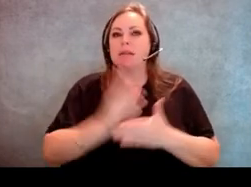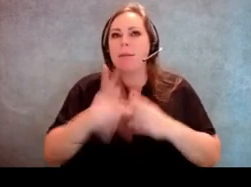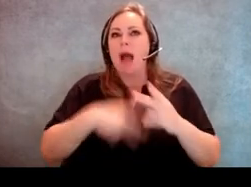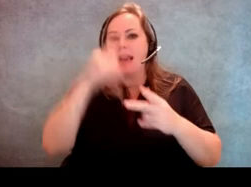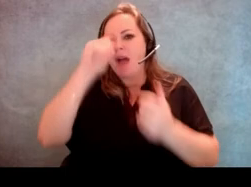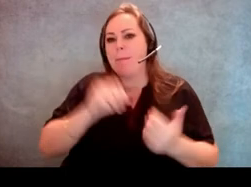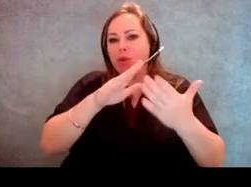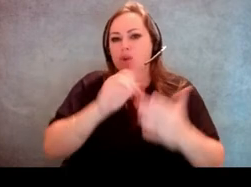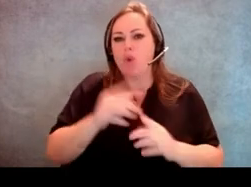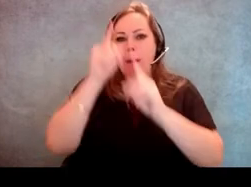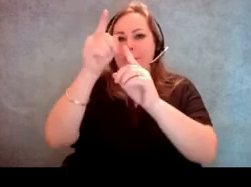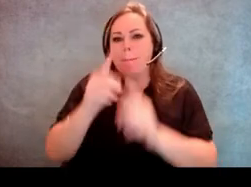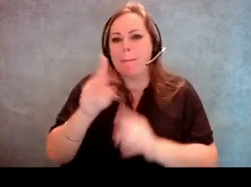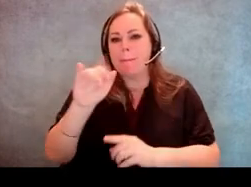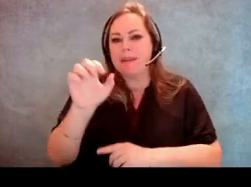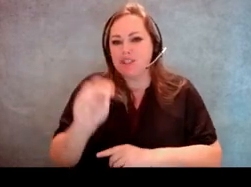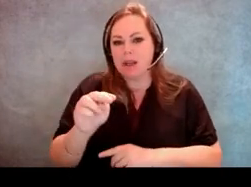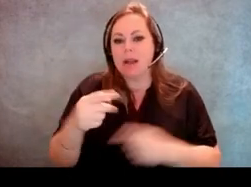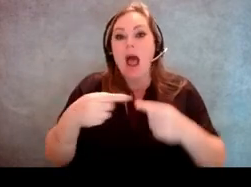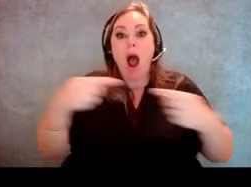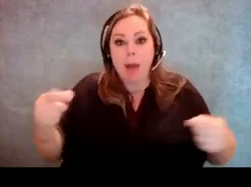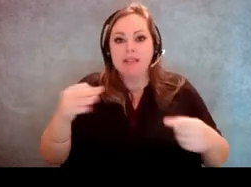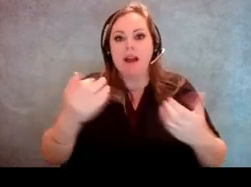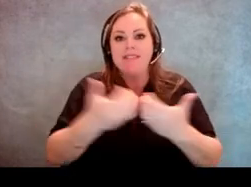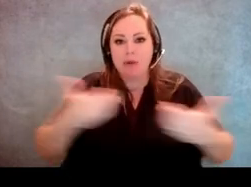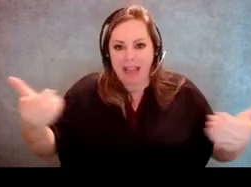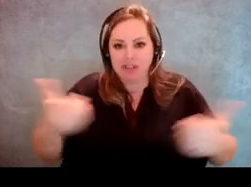You know, it's basically the opposite of segregation is what I like to tell people.